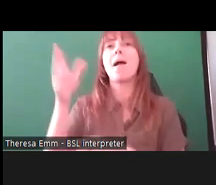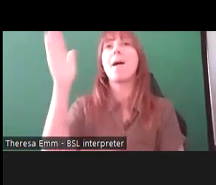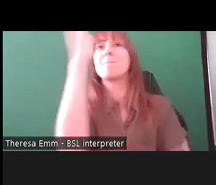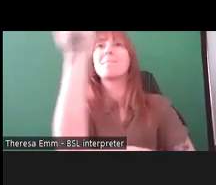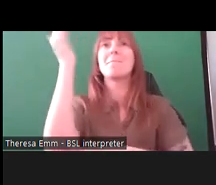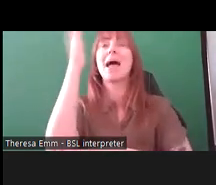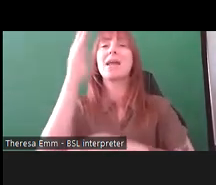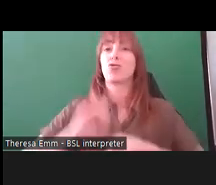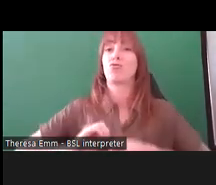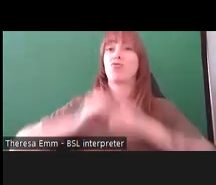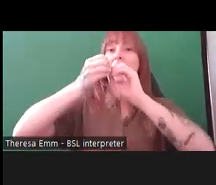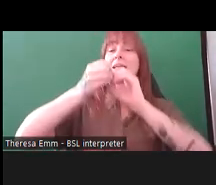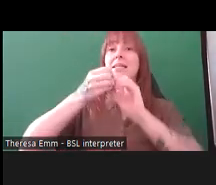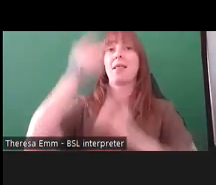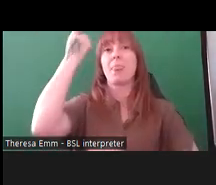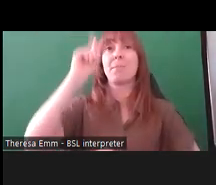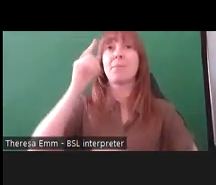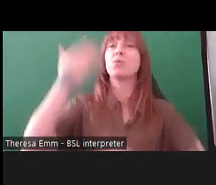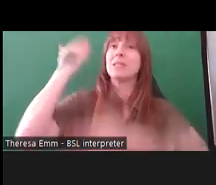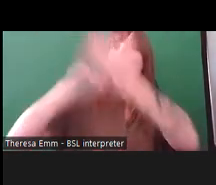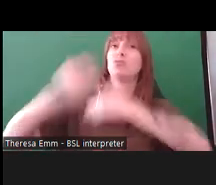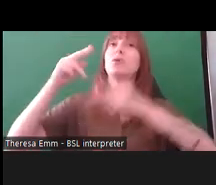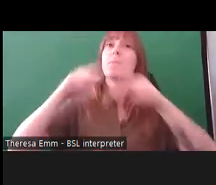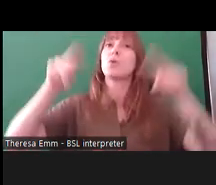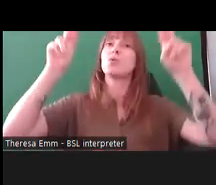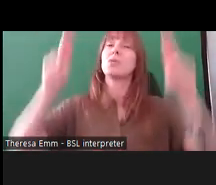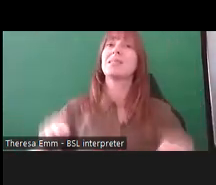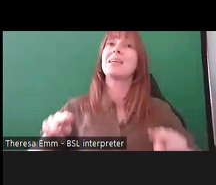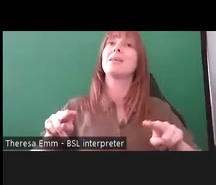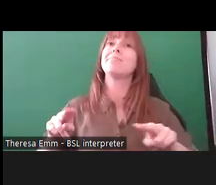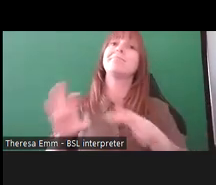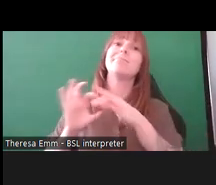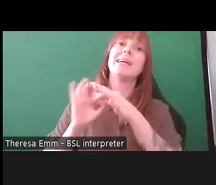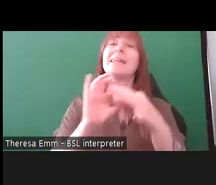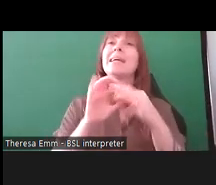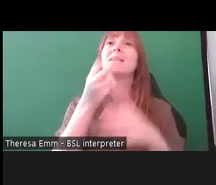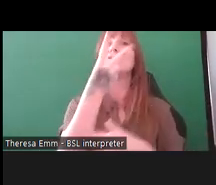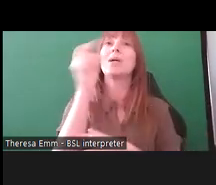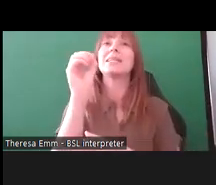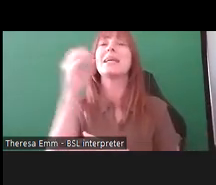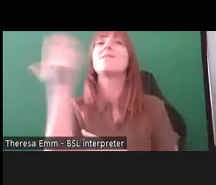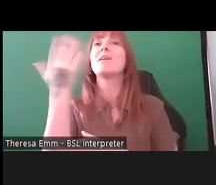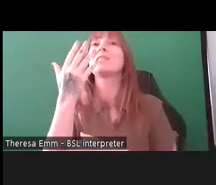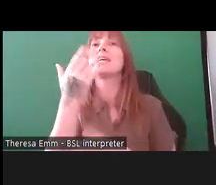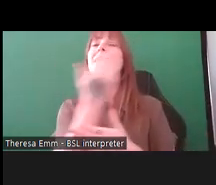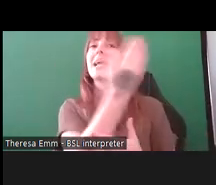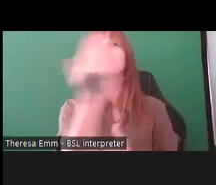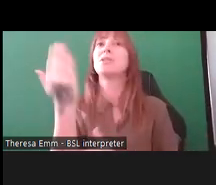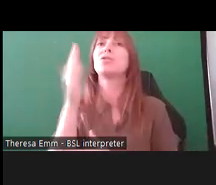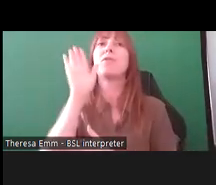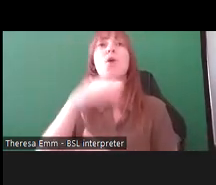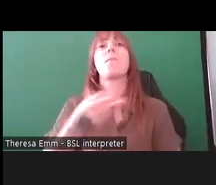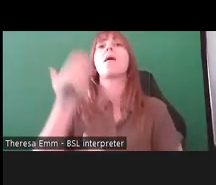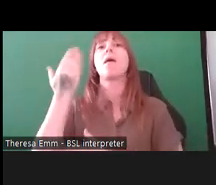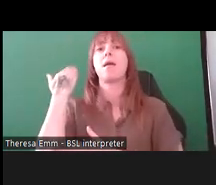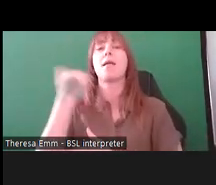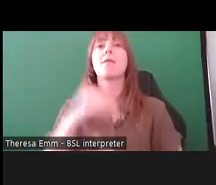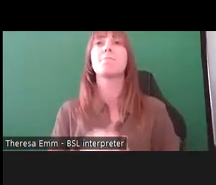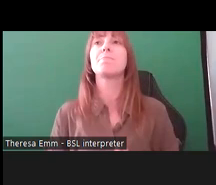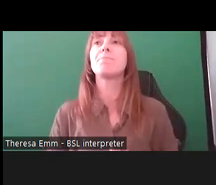People's History Museum around that time of the 2015 exhibition we saw earlier, involving members